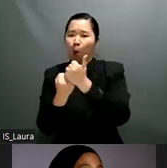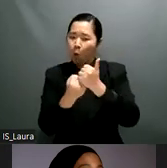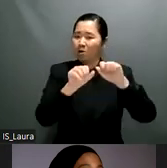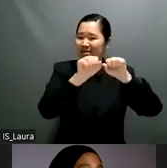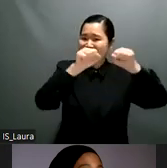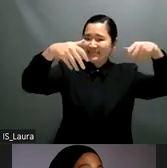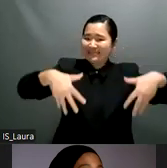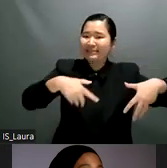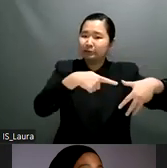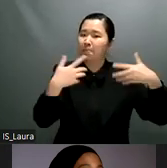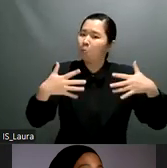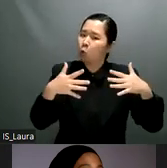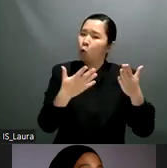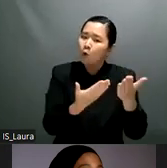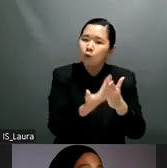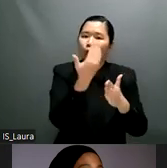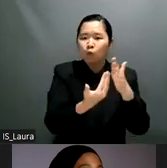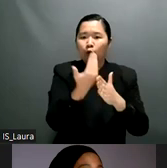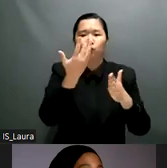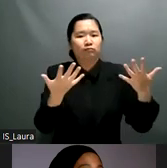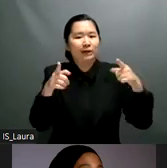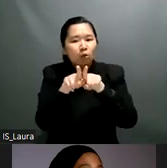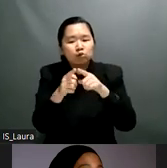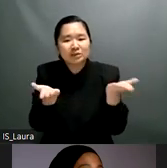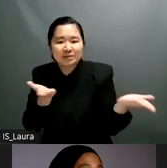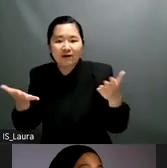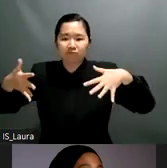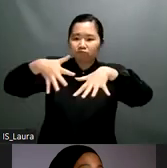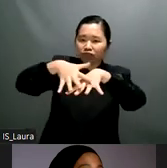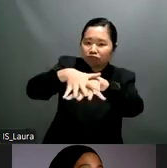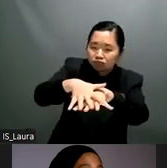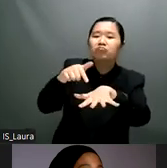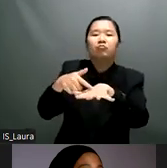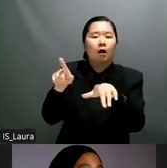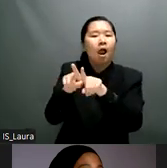this is feasible practical and we have been witness to such stories in the process of